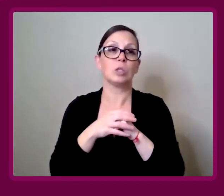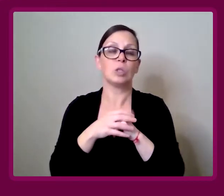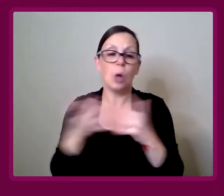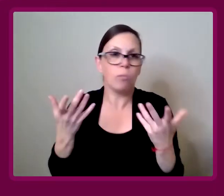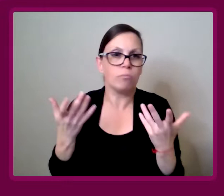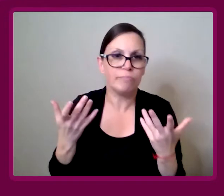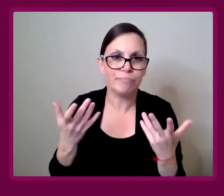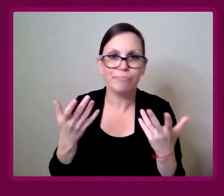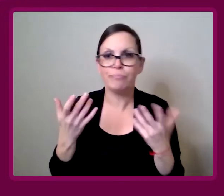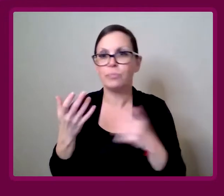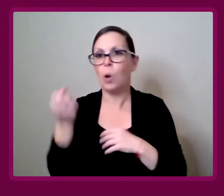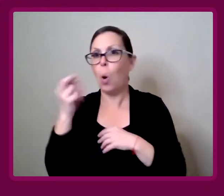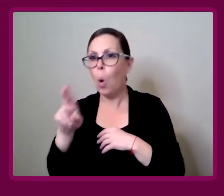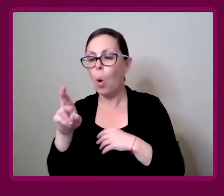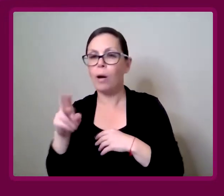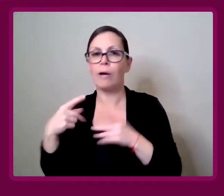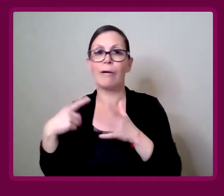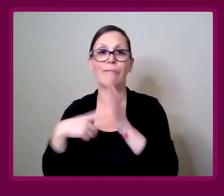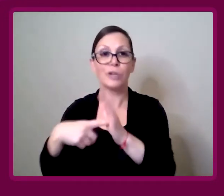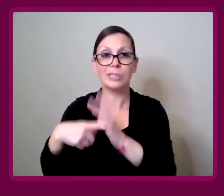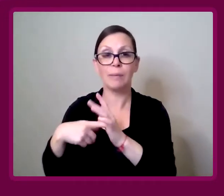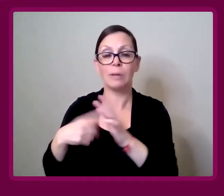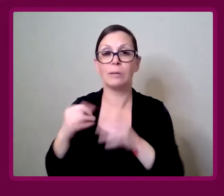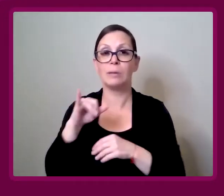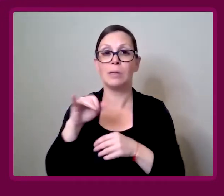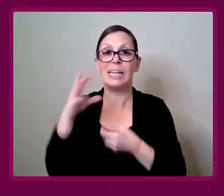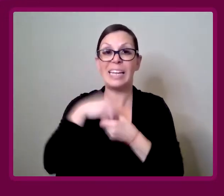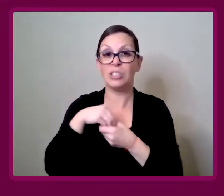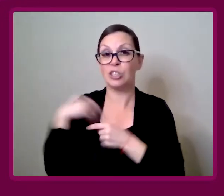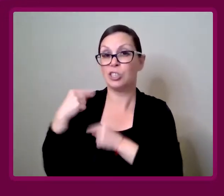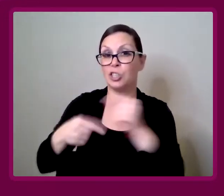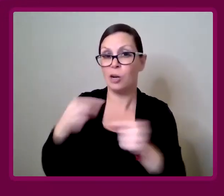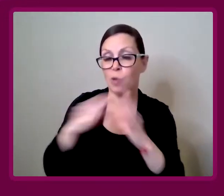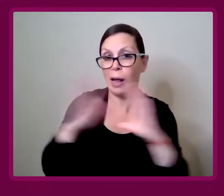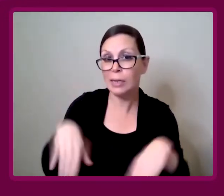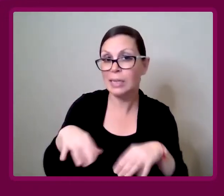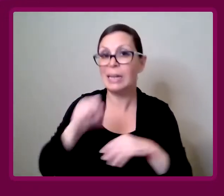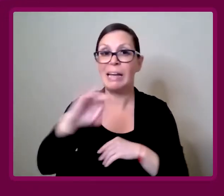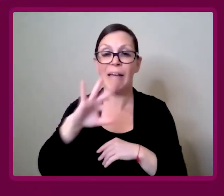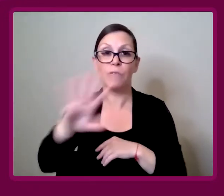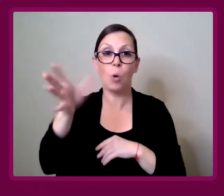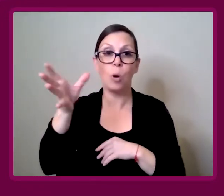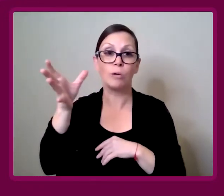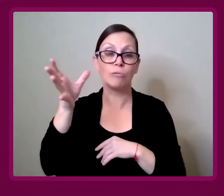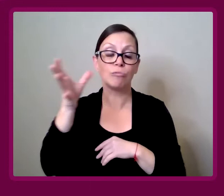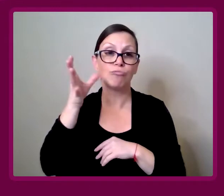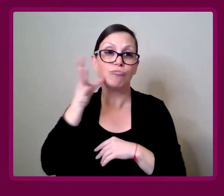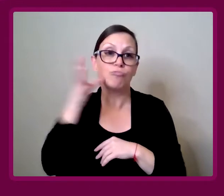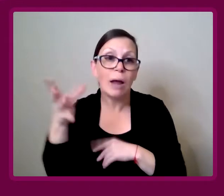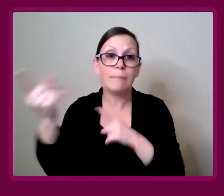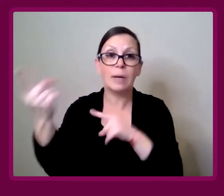Or things such as intergenerational housing, or having your grandma come to live with you.